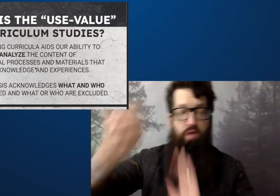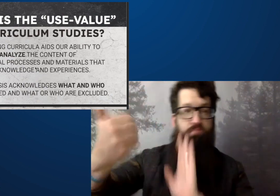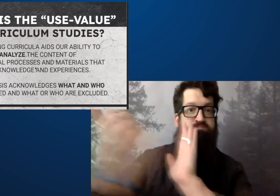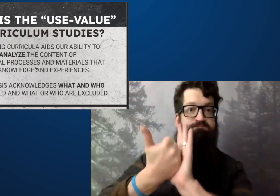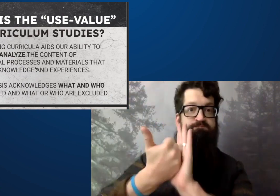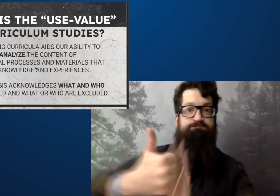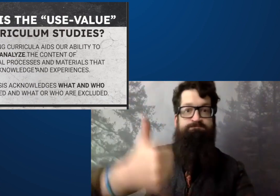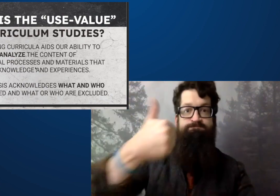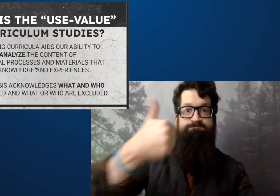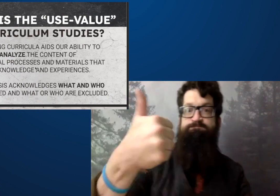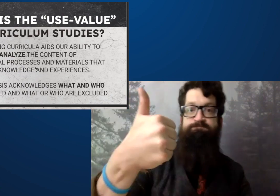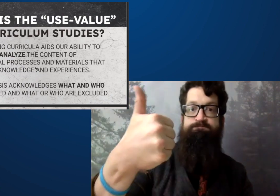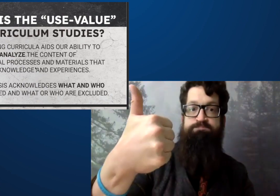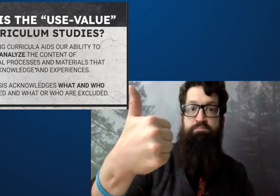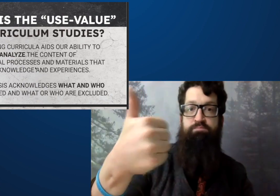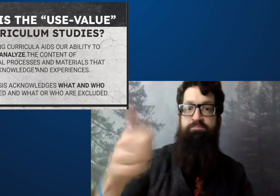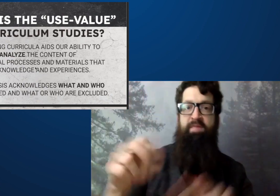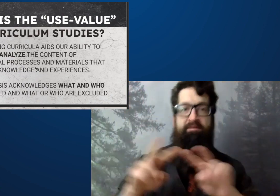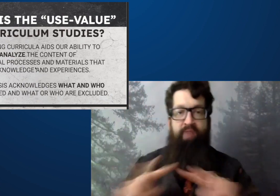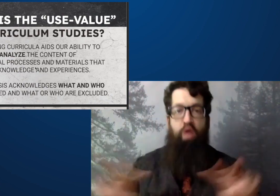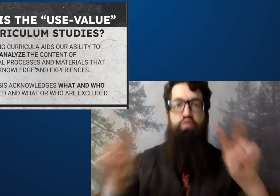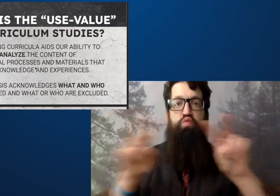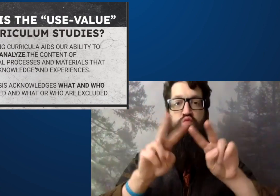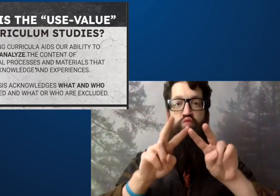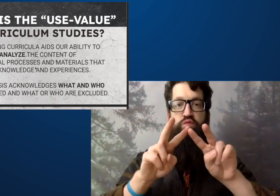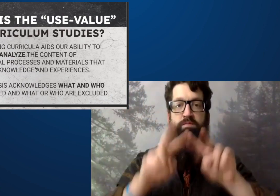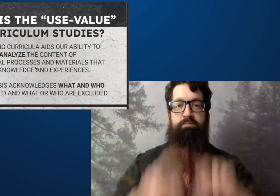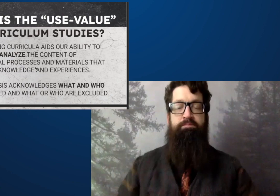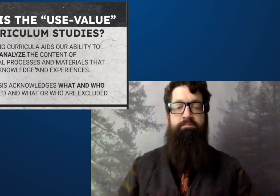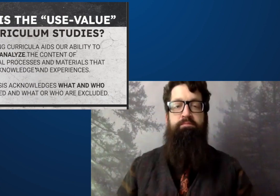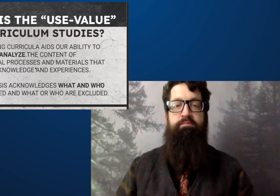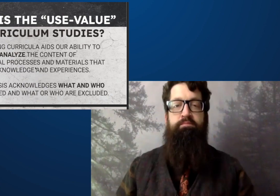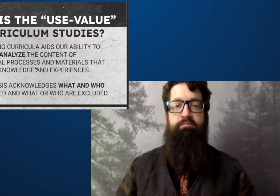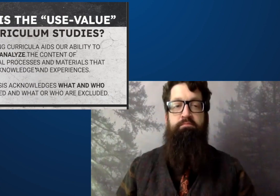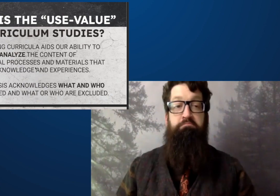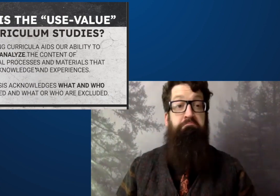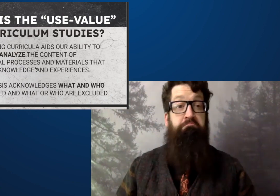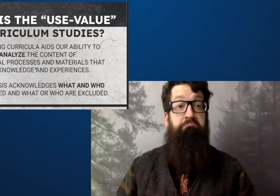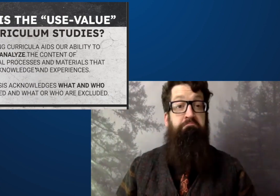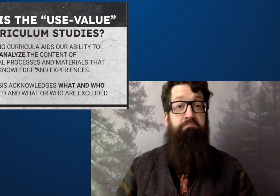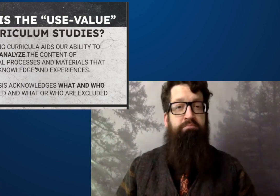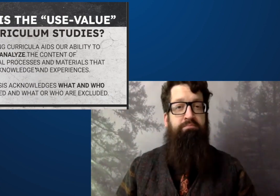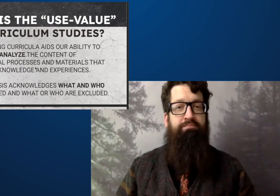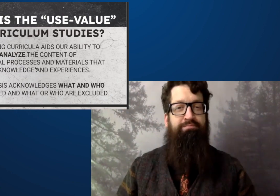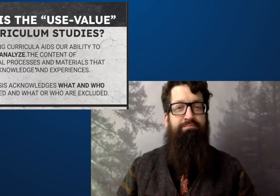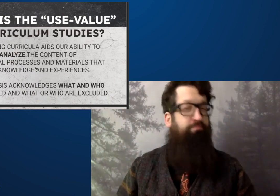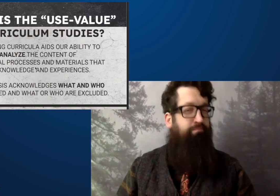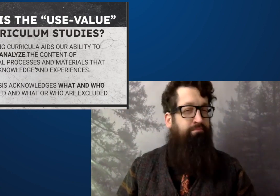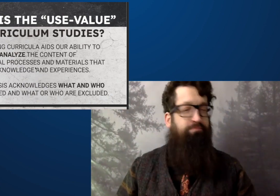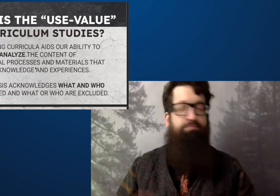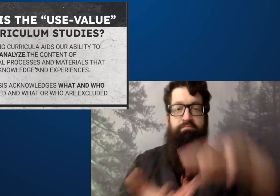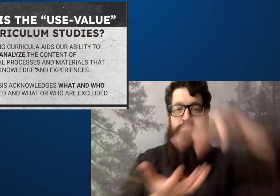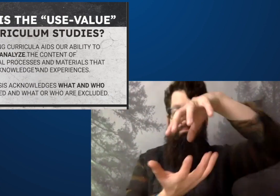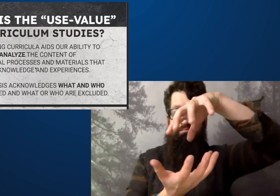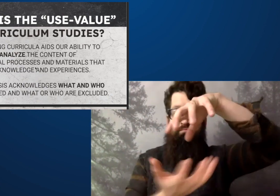what knowledge is already established and valued.